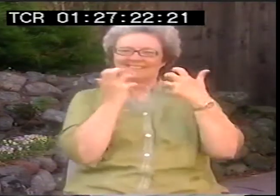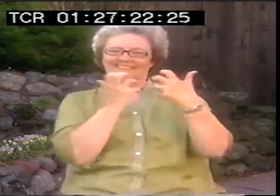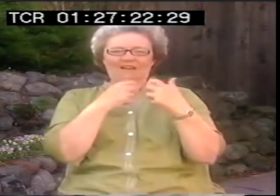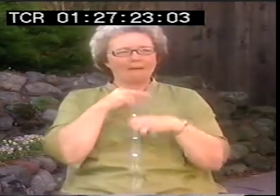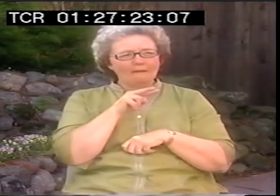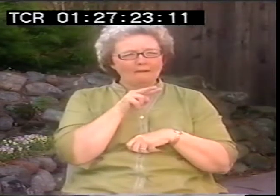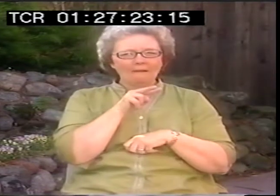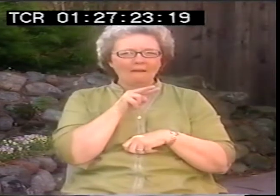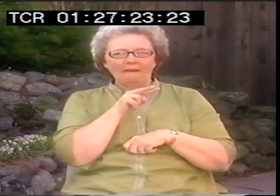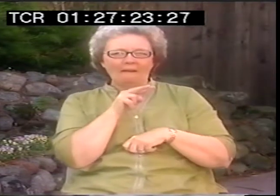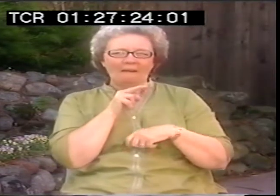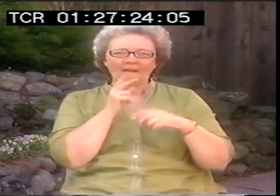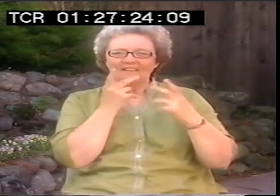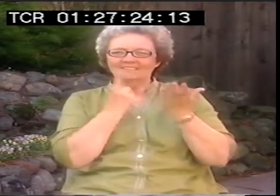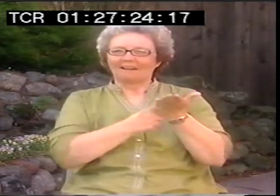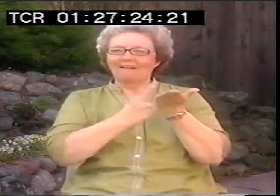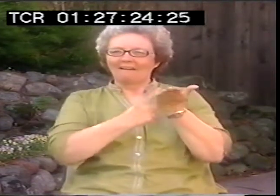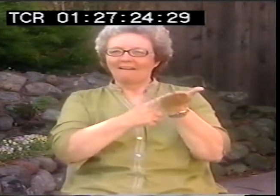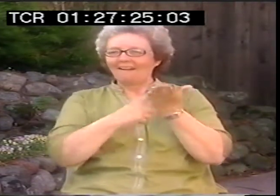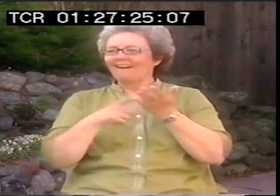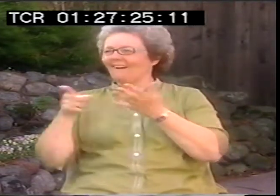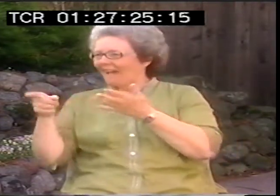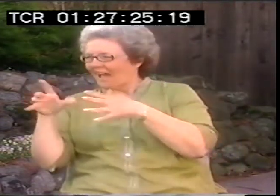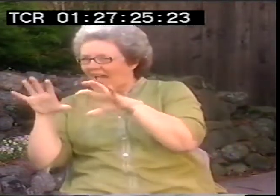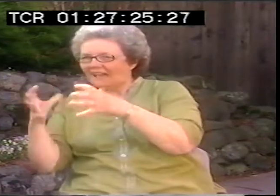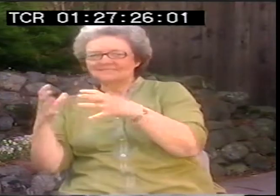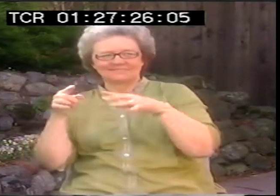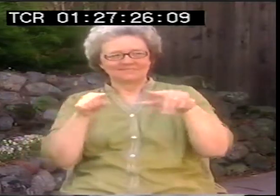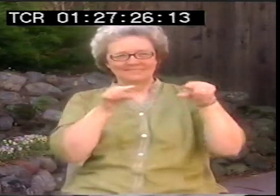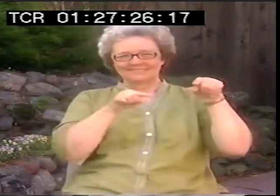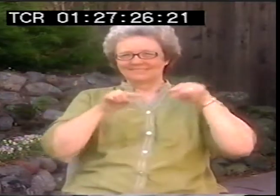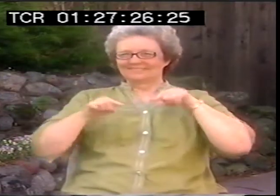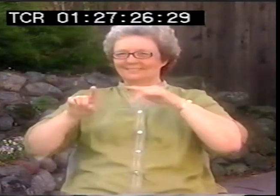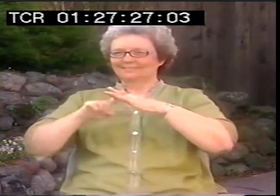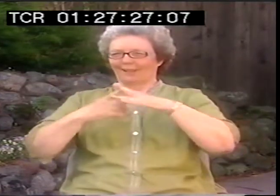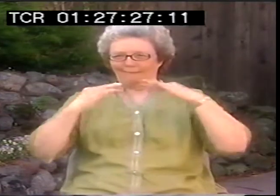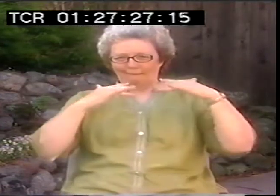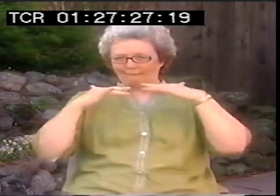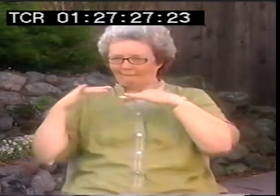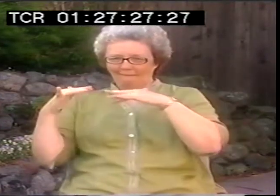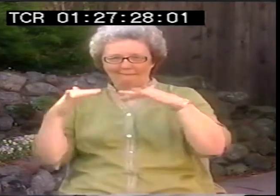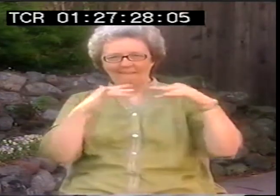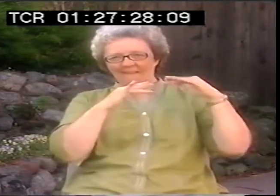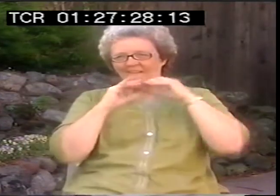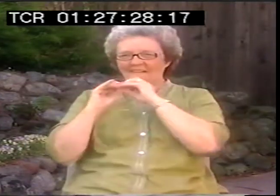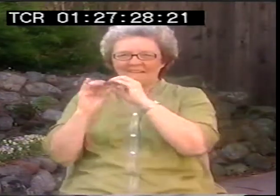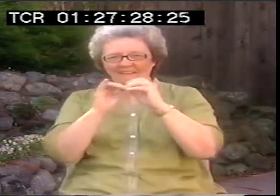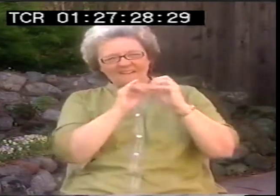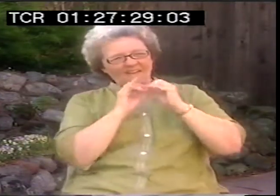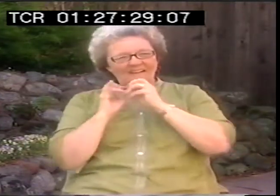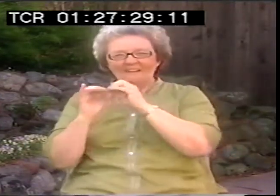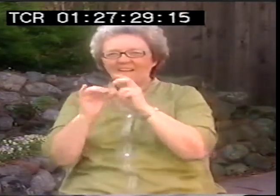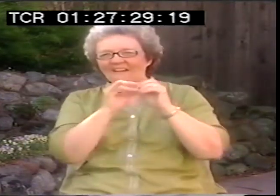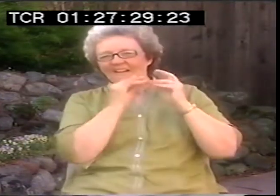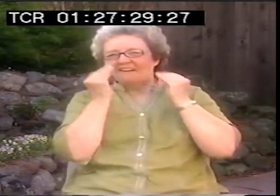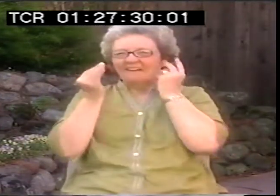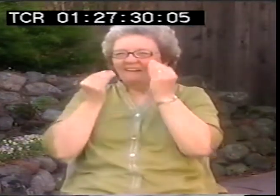try to figure out how to sign it and go back and forth. They weren't fully extricating it yet. But they were on the path to doing that, which was very interesting.